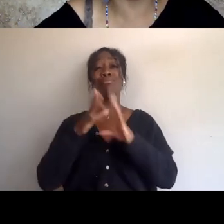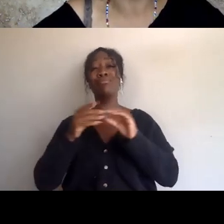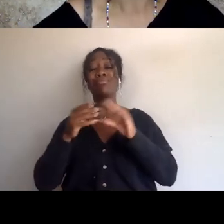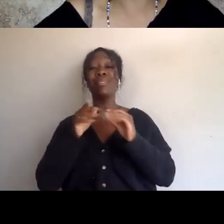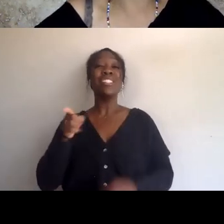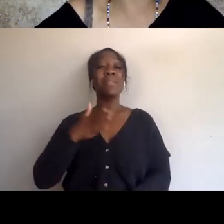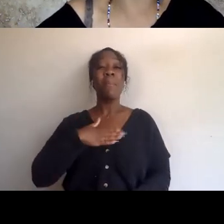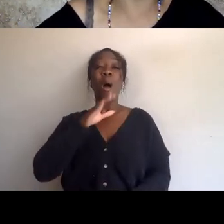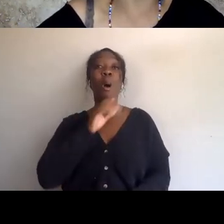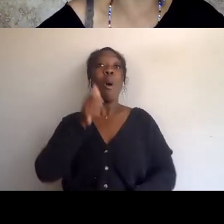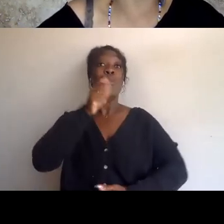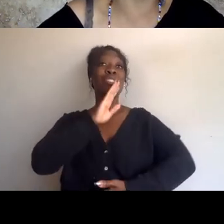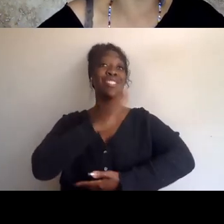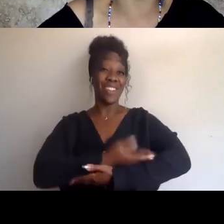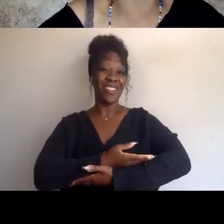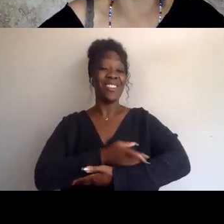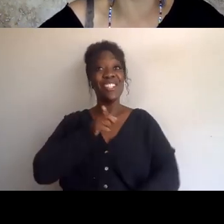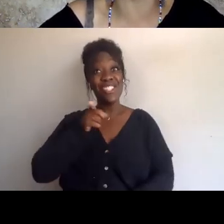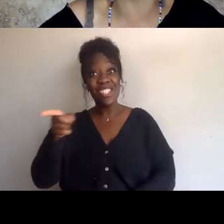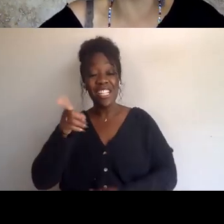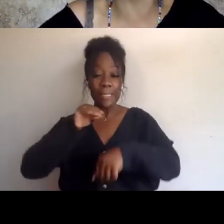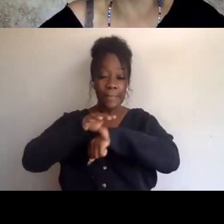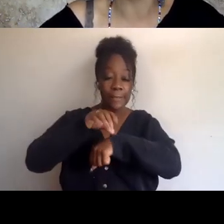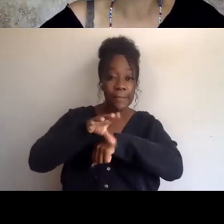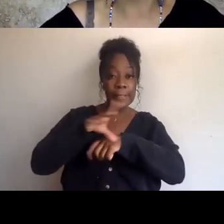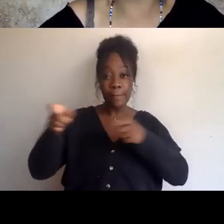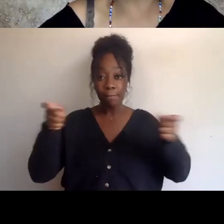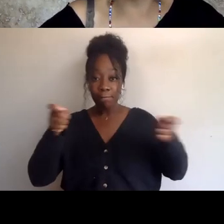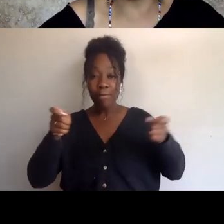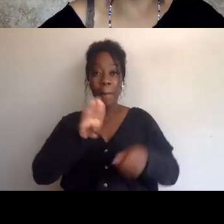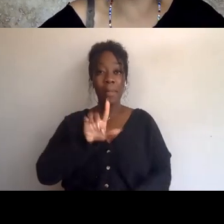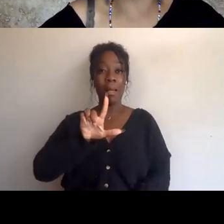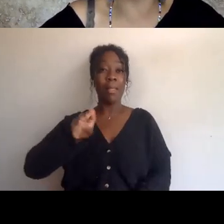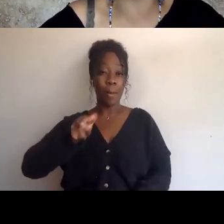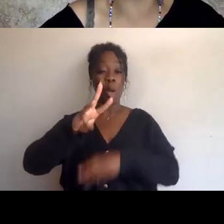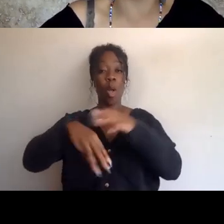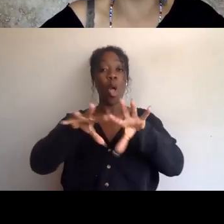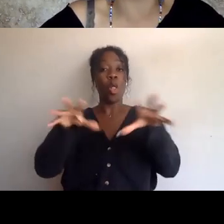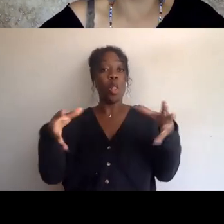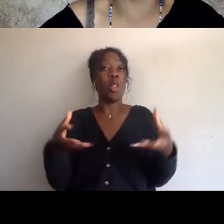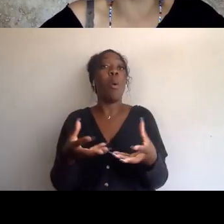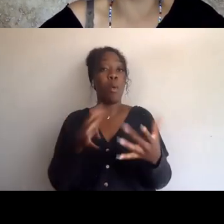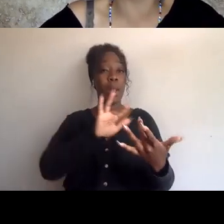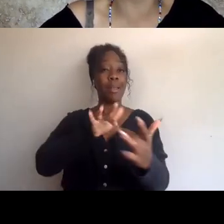who's been advising the Black Lives Matter Global Network on what's happening in Palestine at the moment,